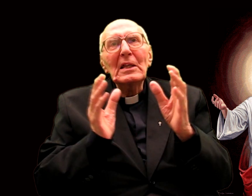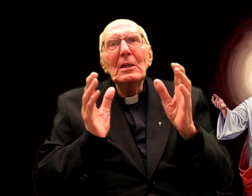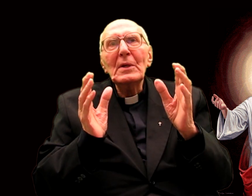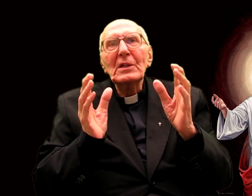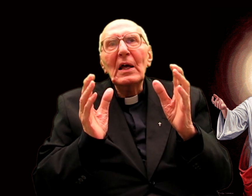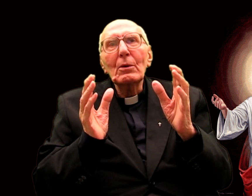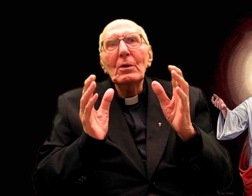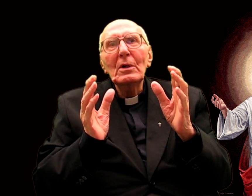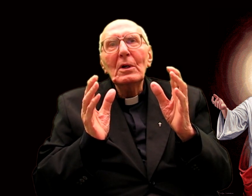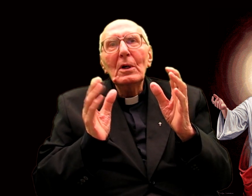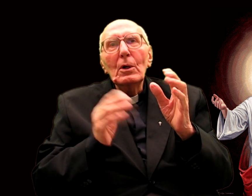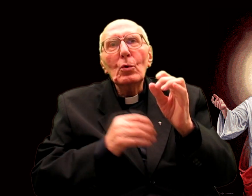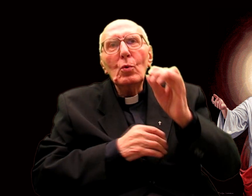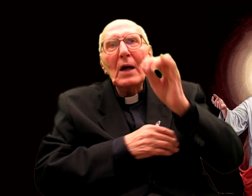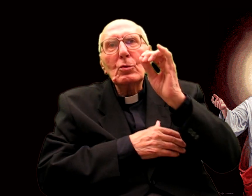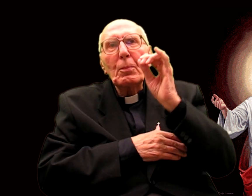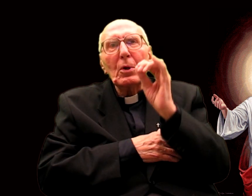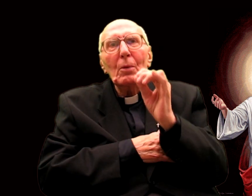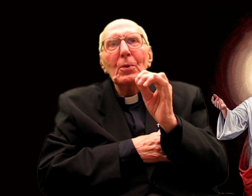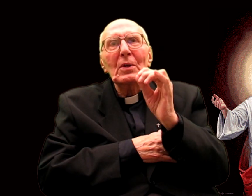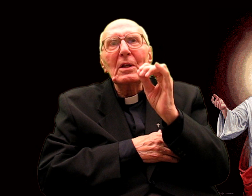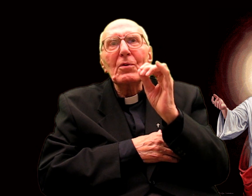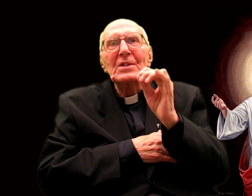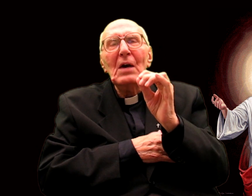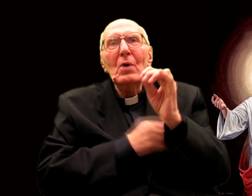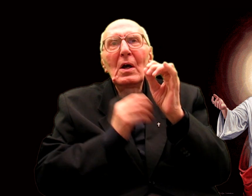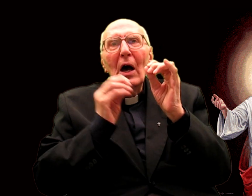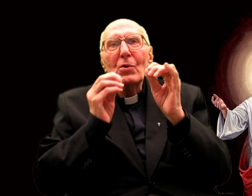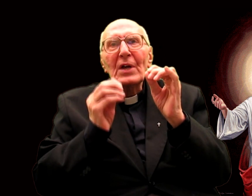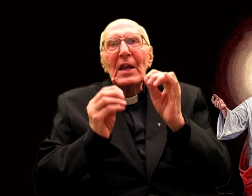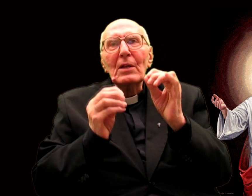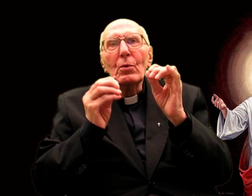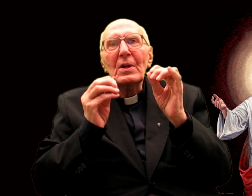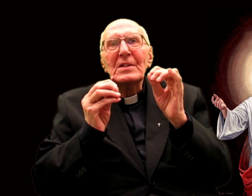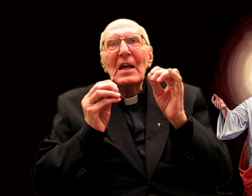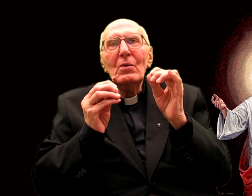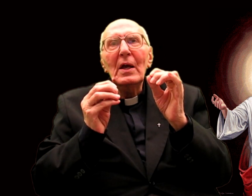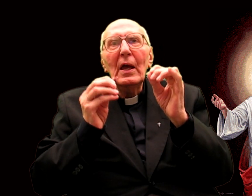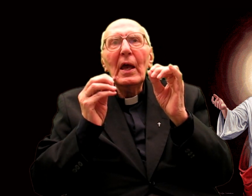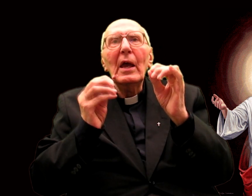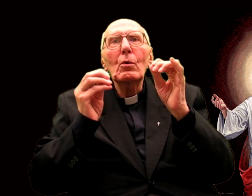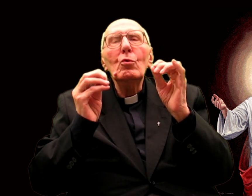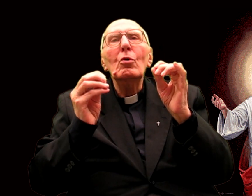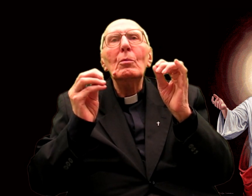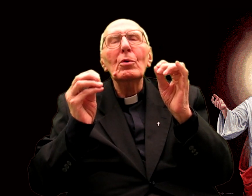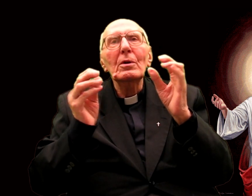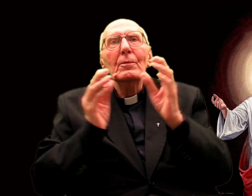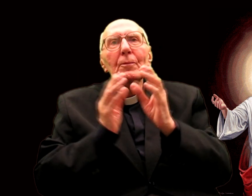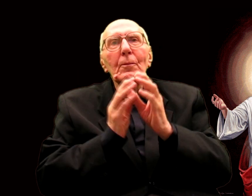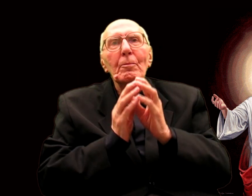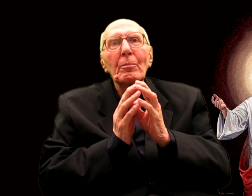Nothing more clearly, the very act of devotion to the Sacred Heart is love.